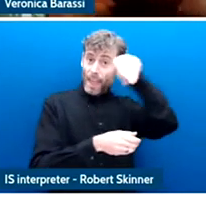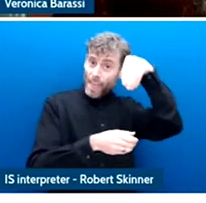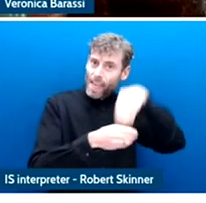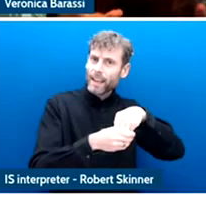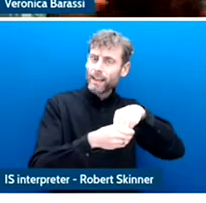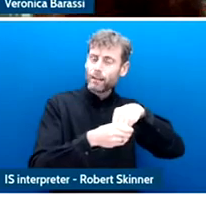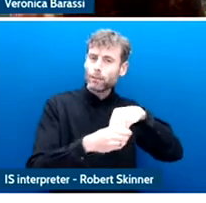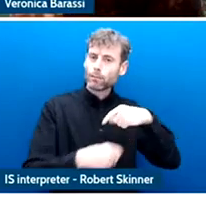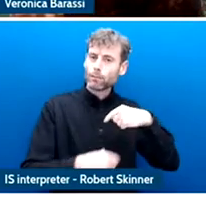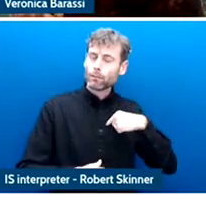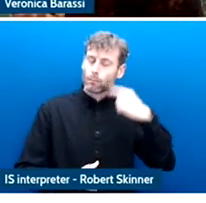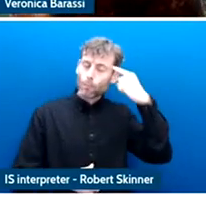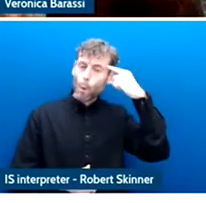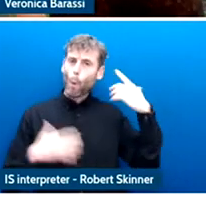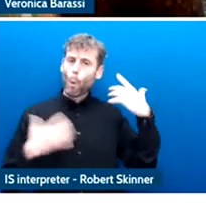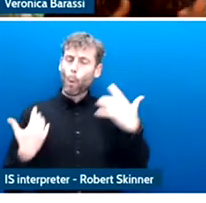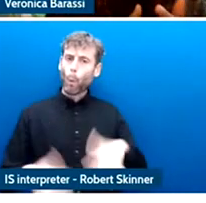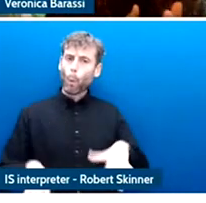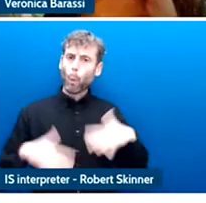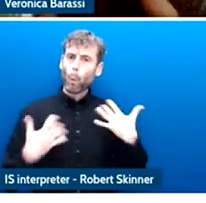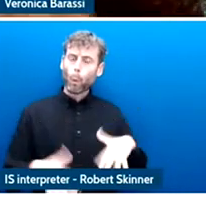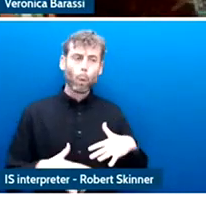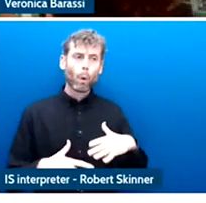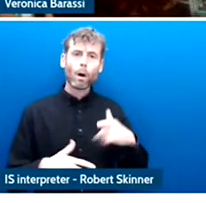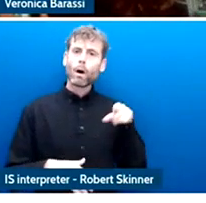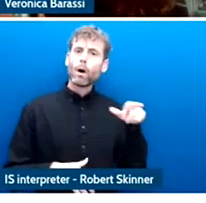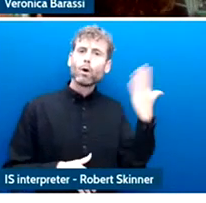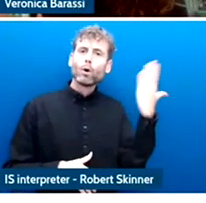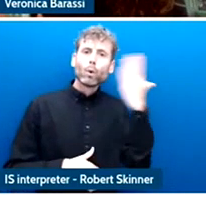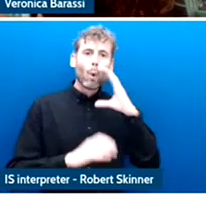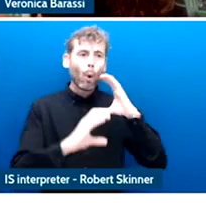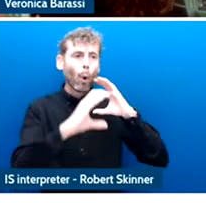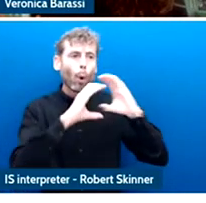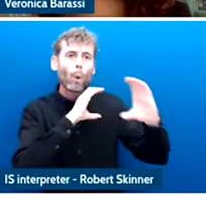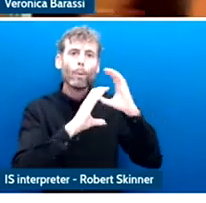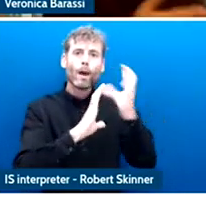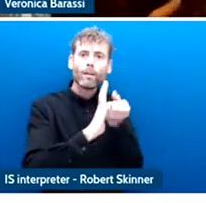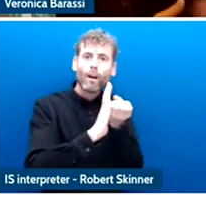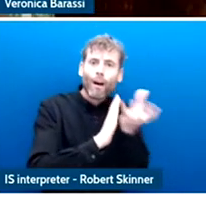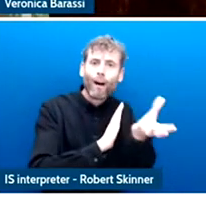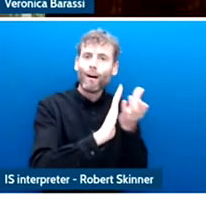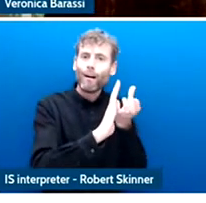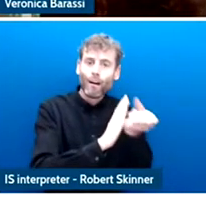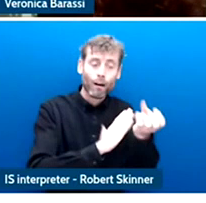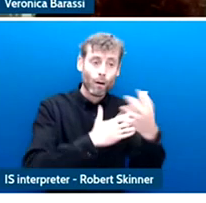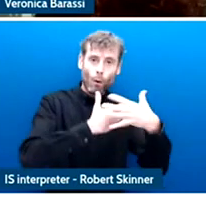Would I then have better access too only specific content or another?